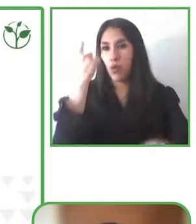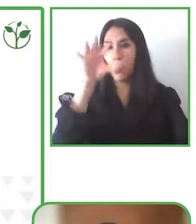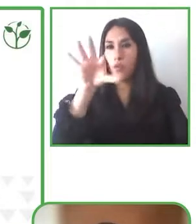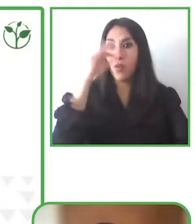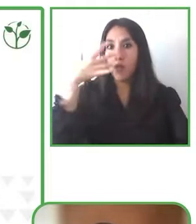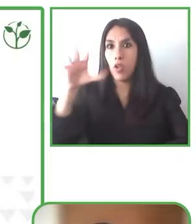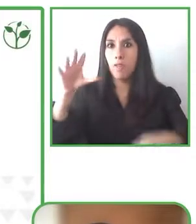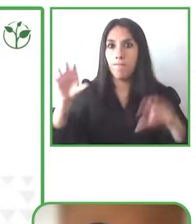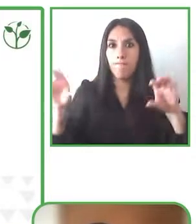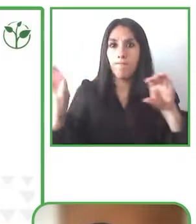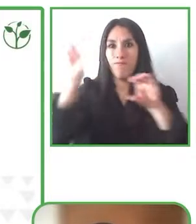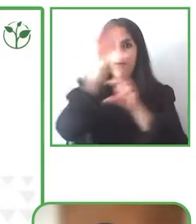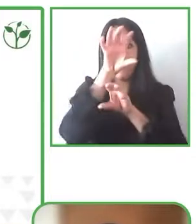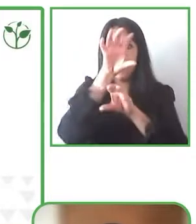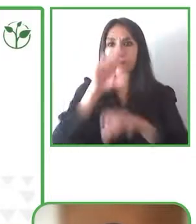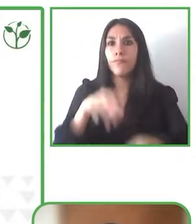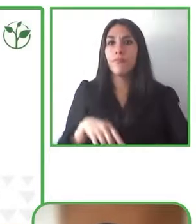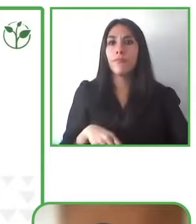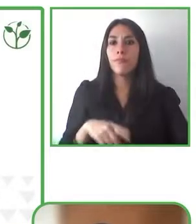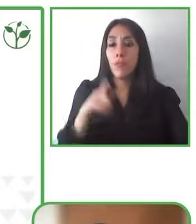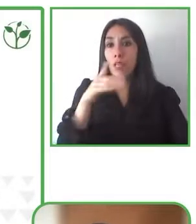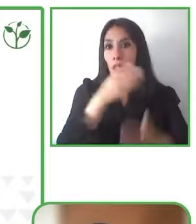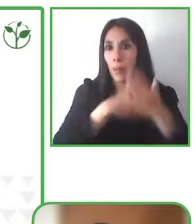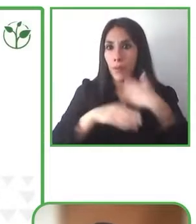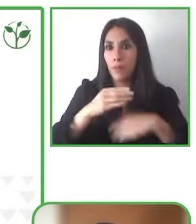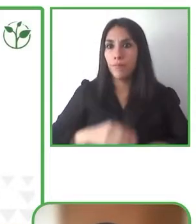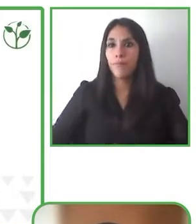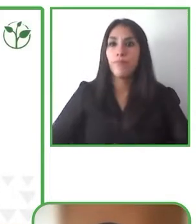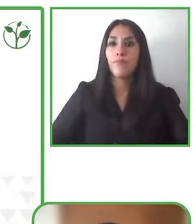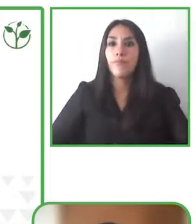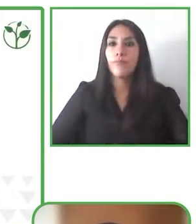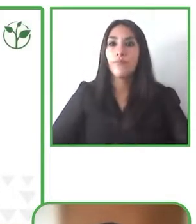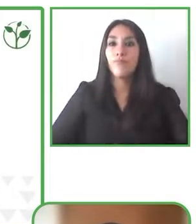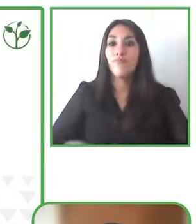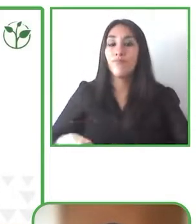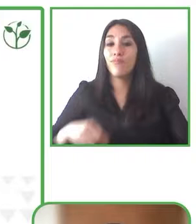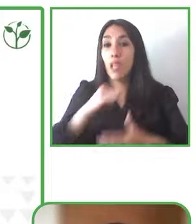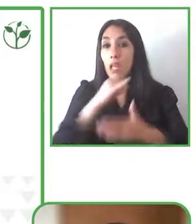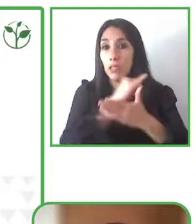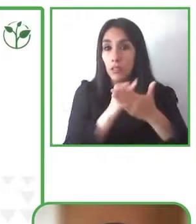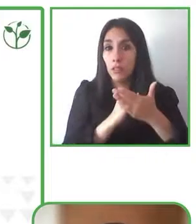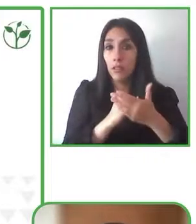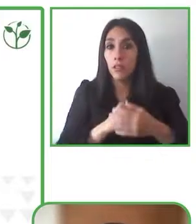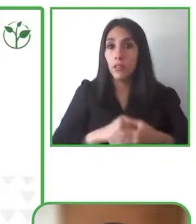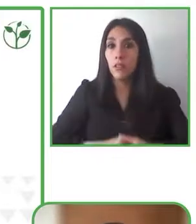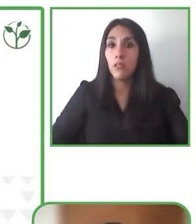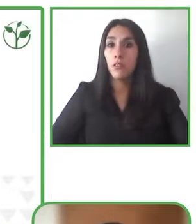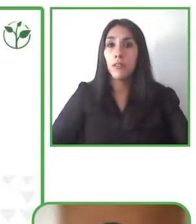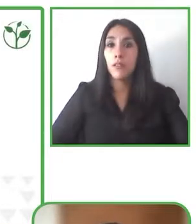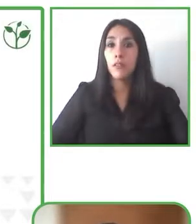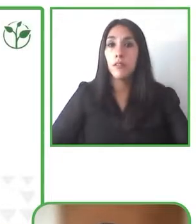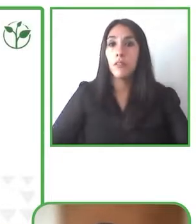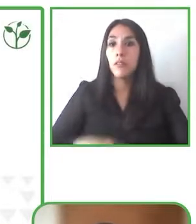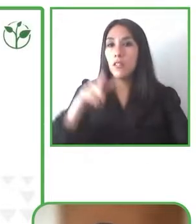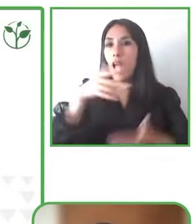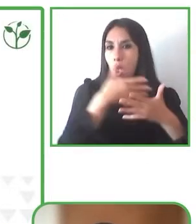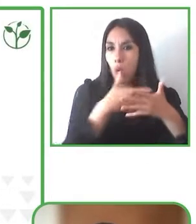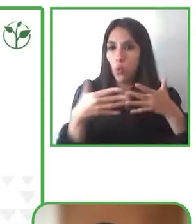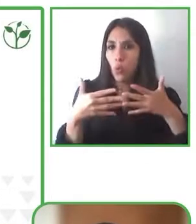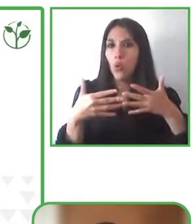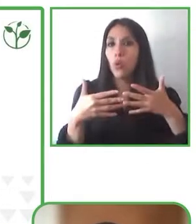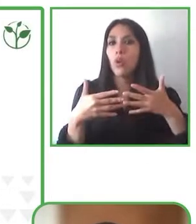disability issue in an opposite way.